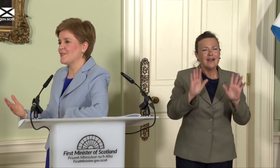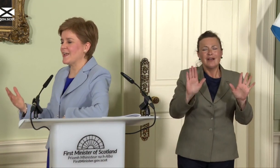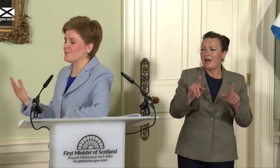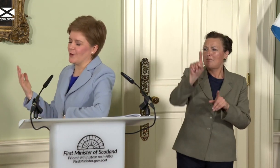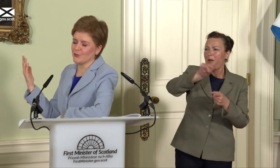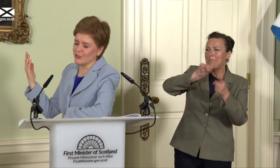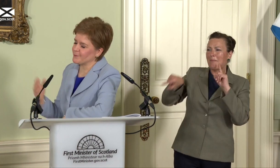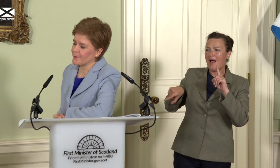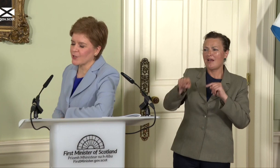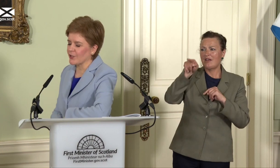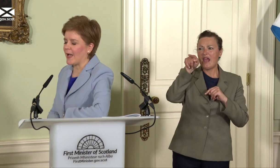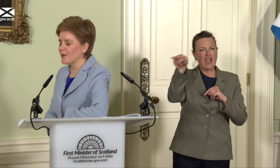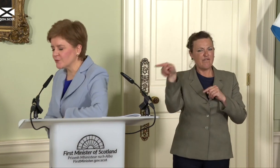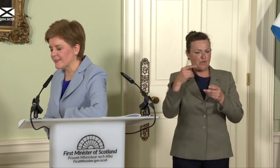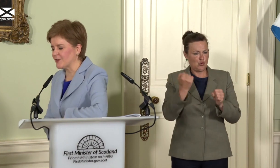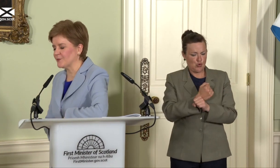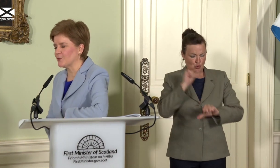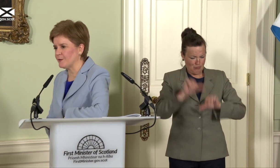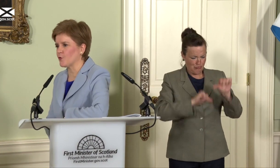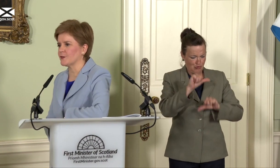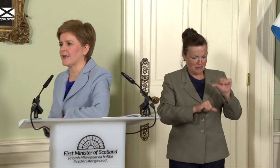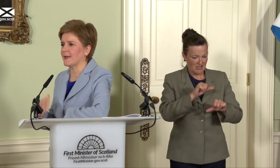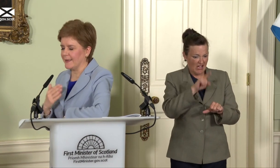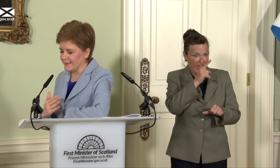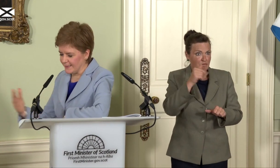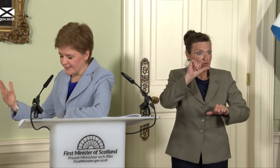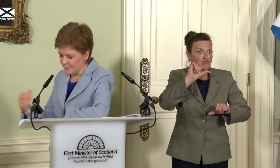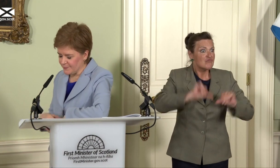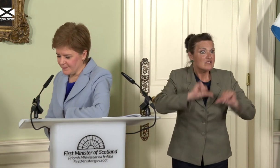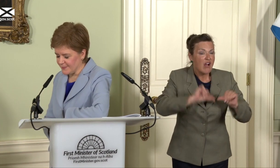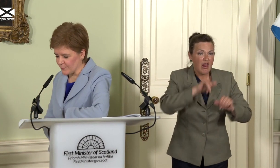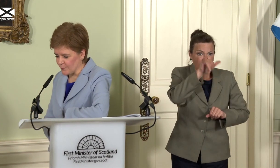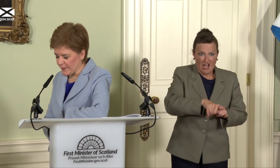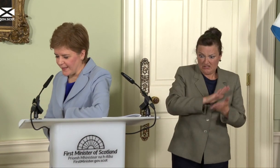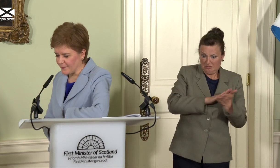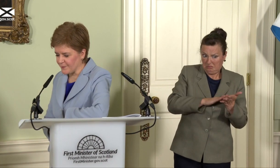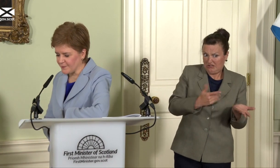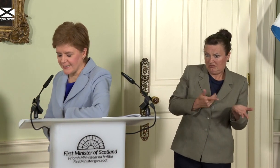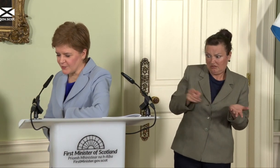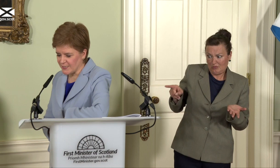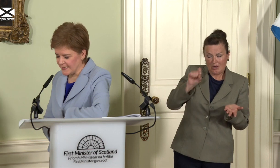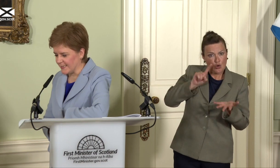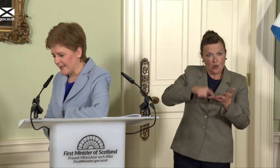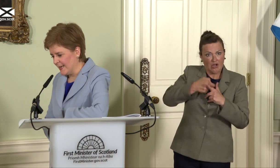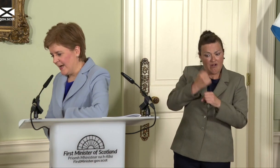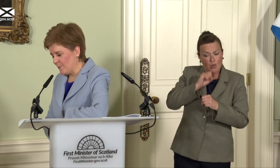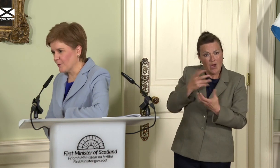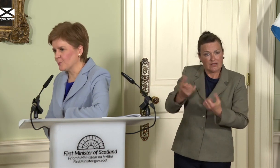then… Look, I will set out the way forward in the way that I’ve set out today, and I will